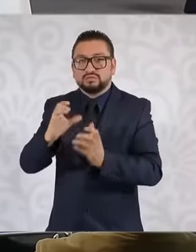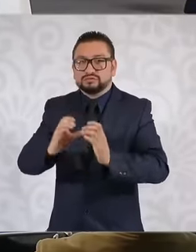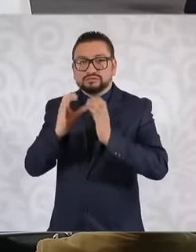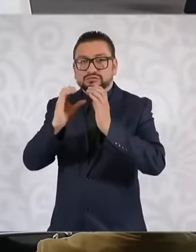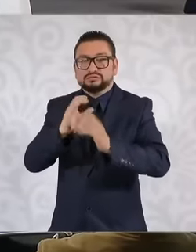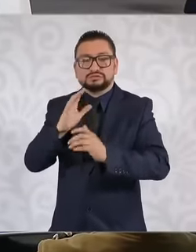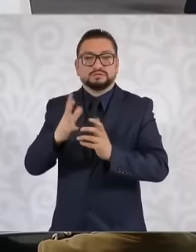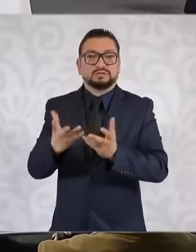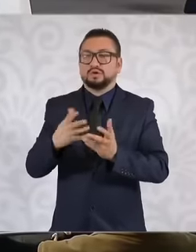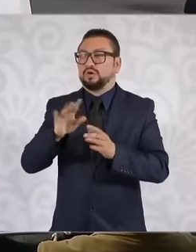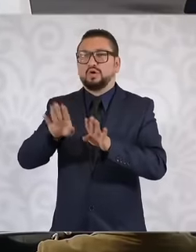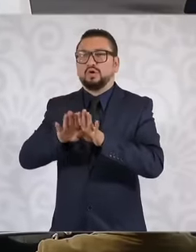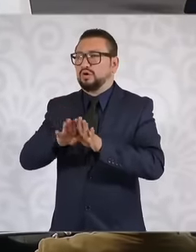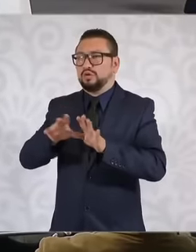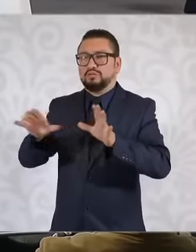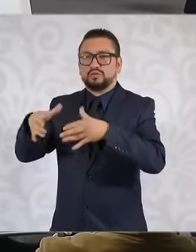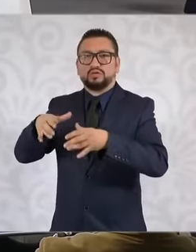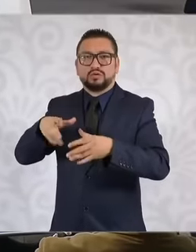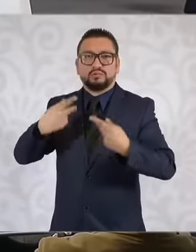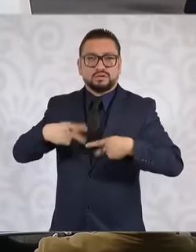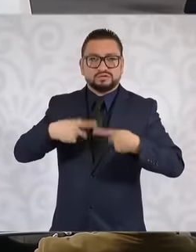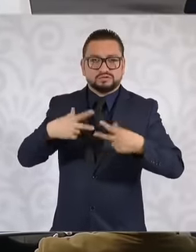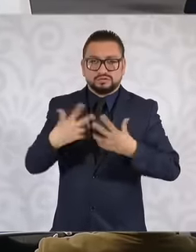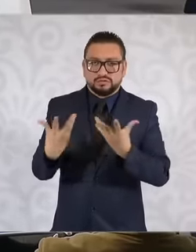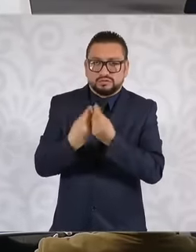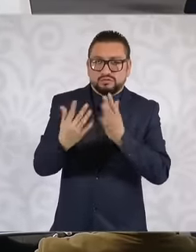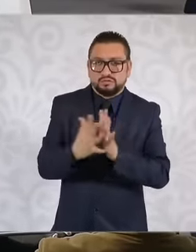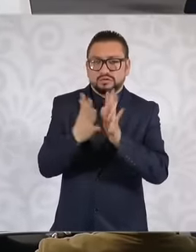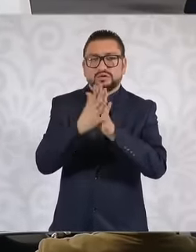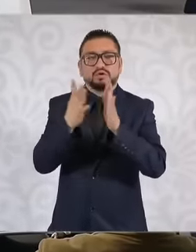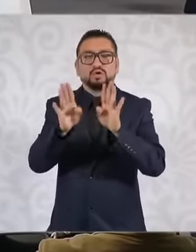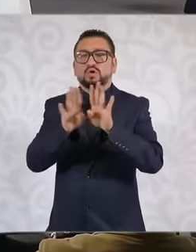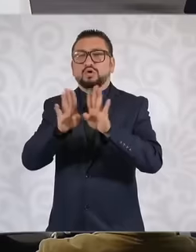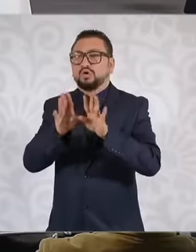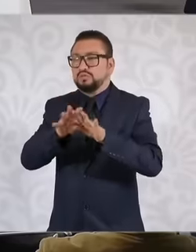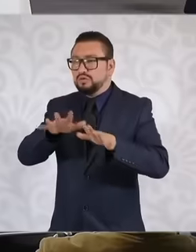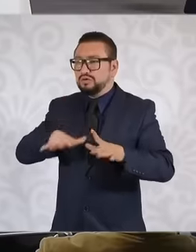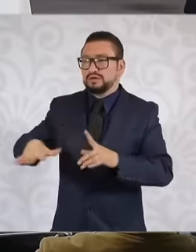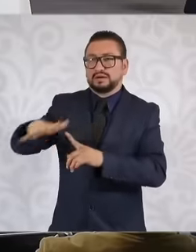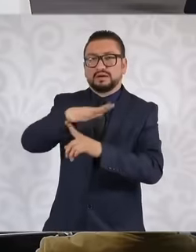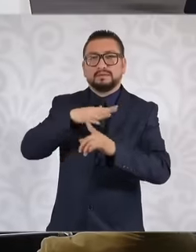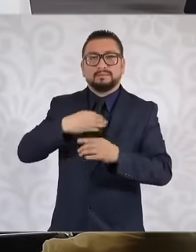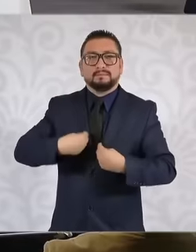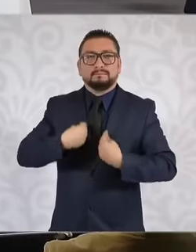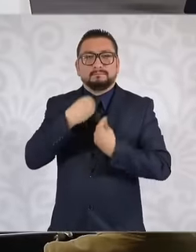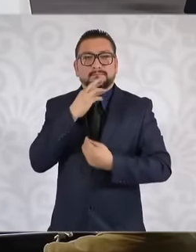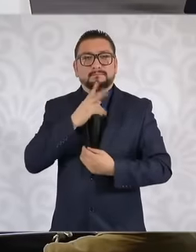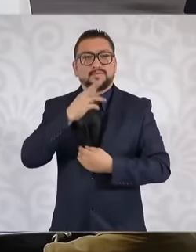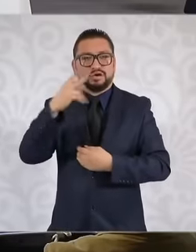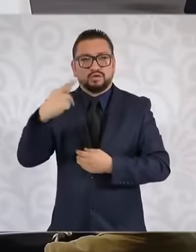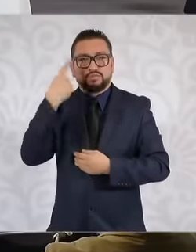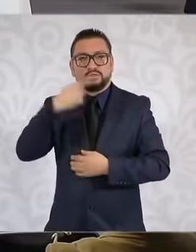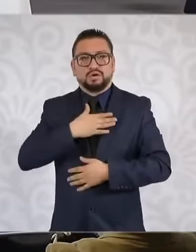populations communities and improve their livelihoods, we guarantee environmental justice